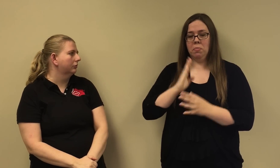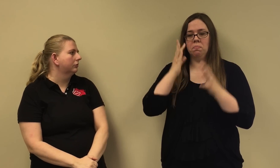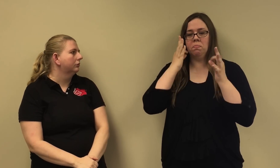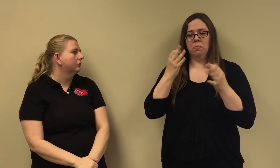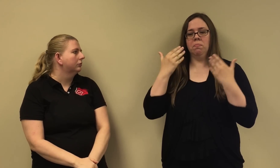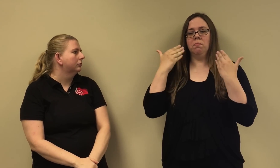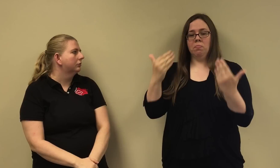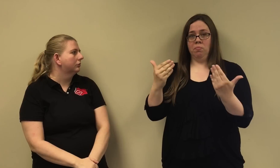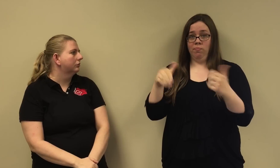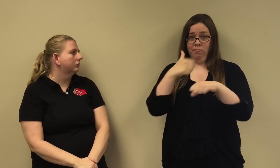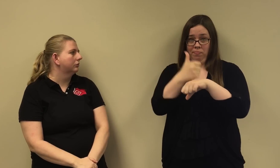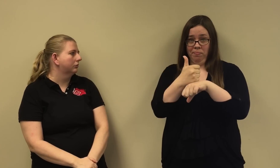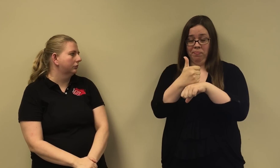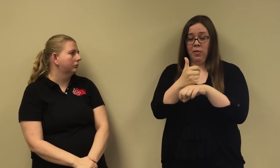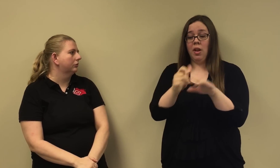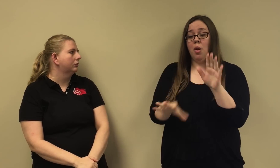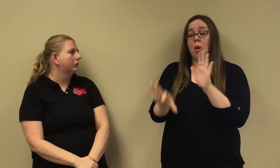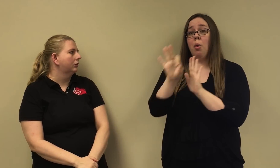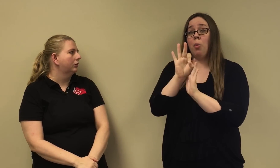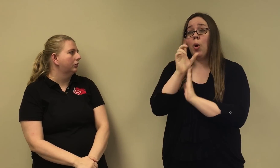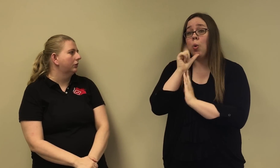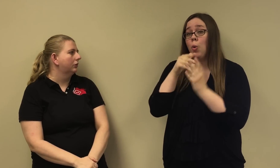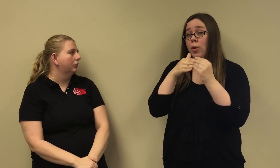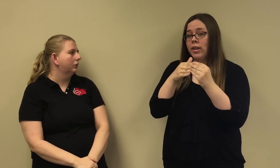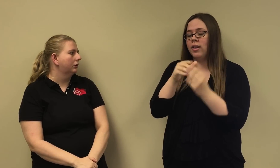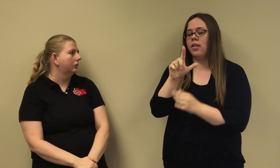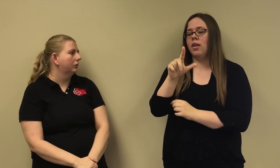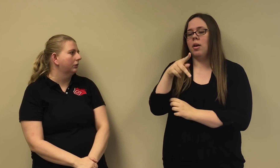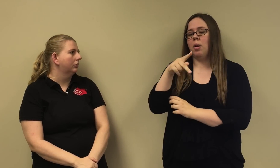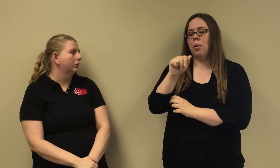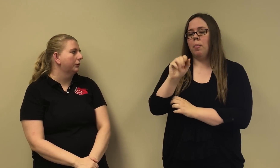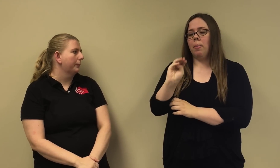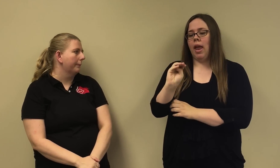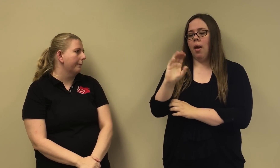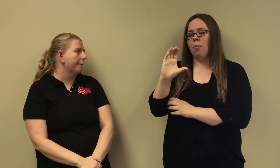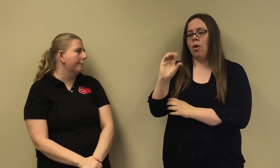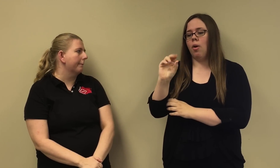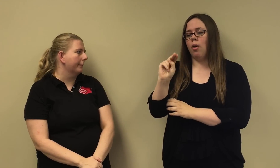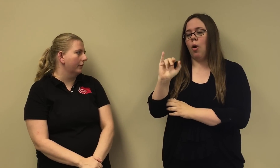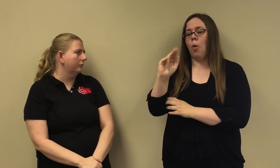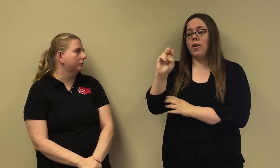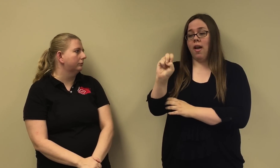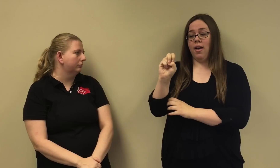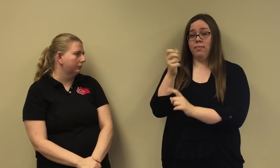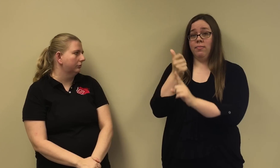Both WisRID and WAD Board have decided to form the taskforce and have appointed Pam Conine to lead this group.